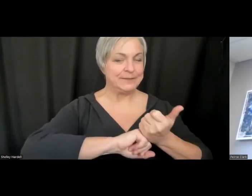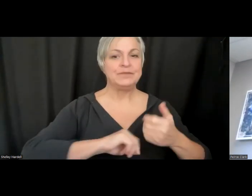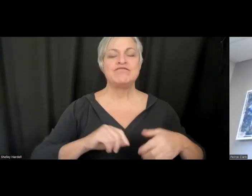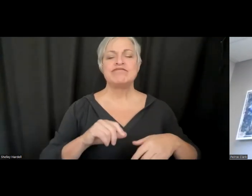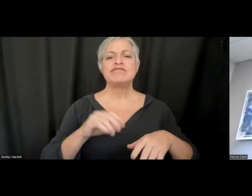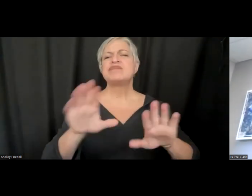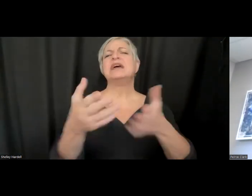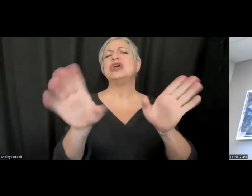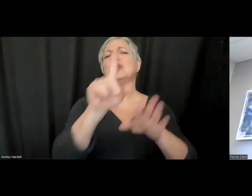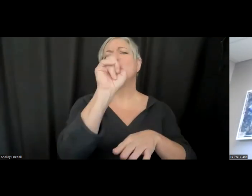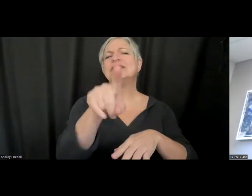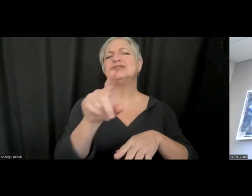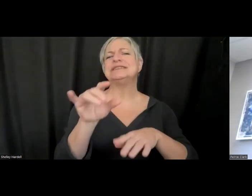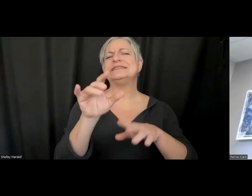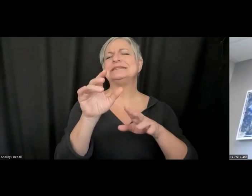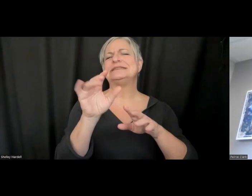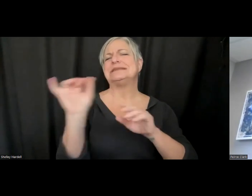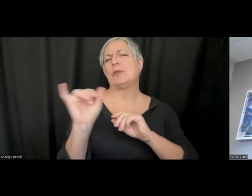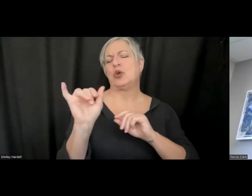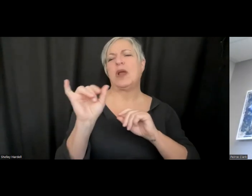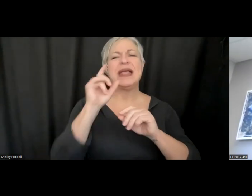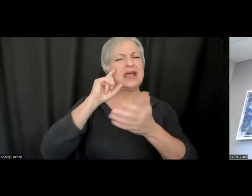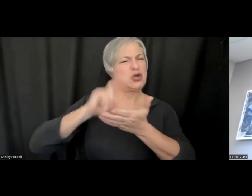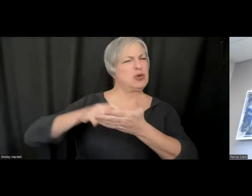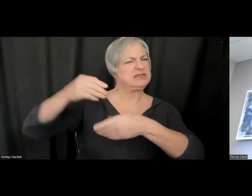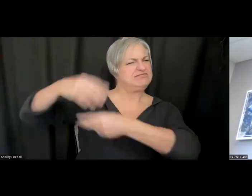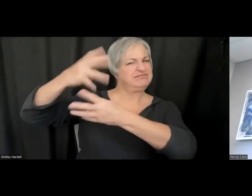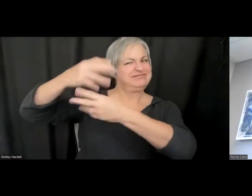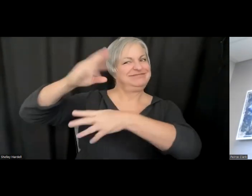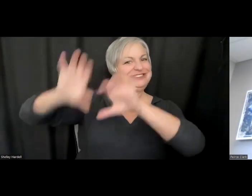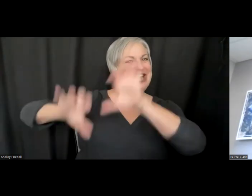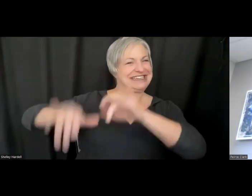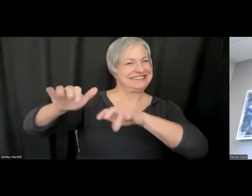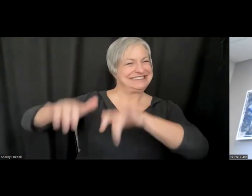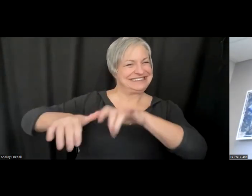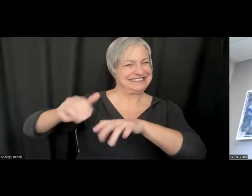It was a topic brought up in Brenden's presentation and